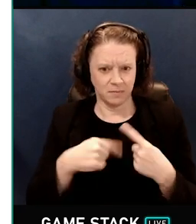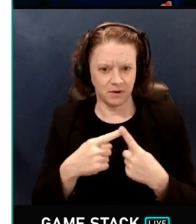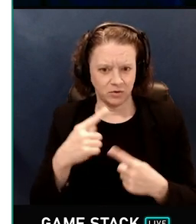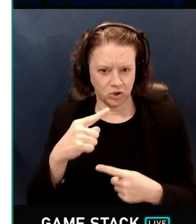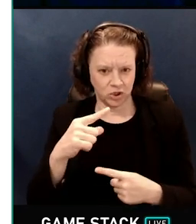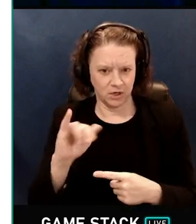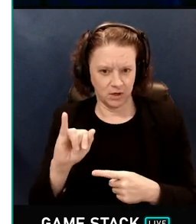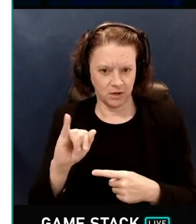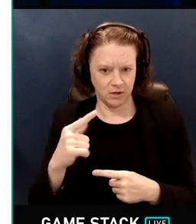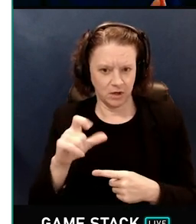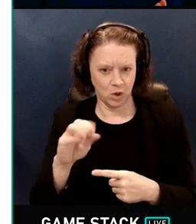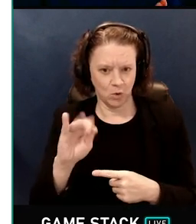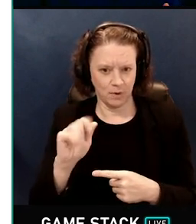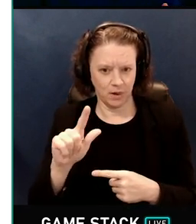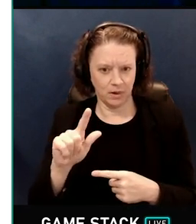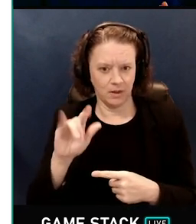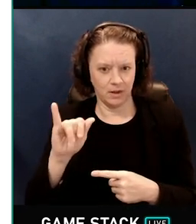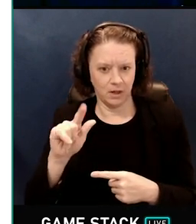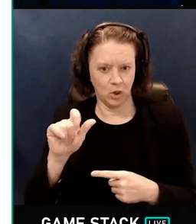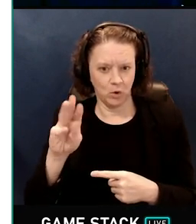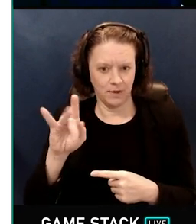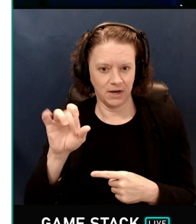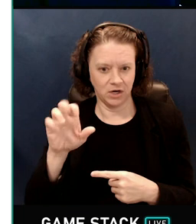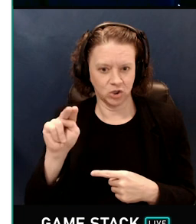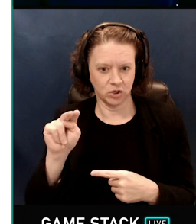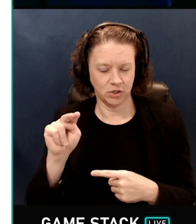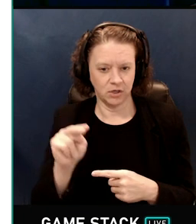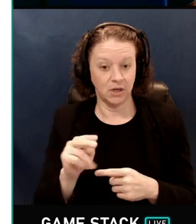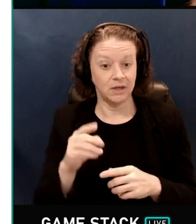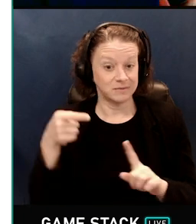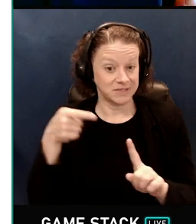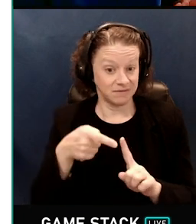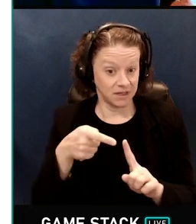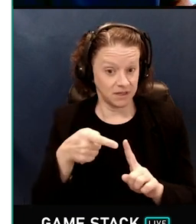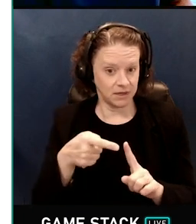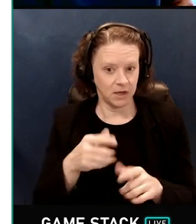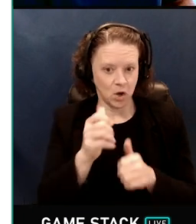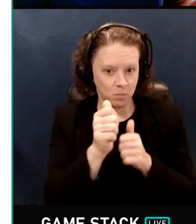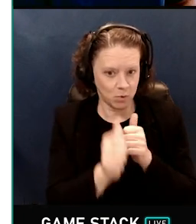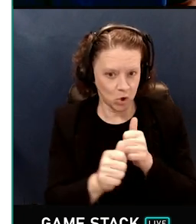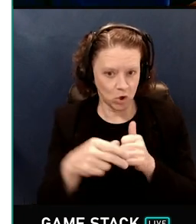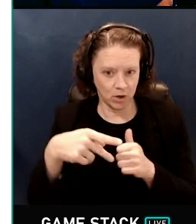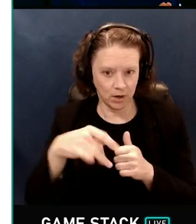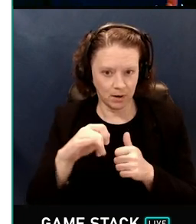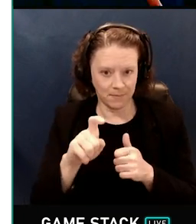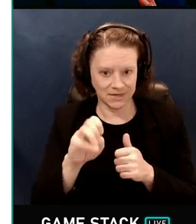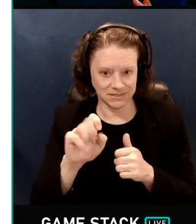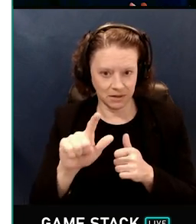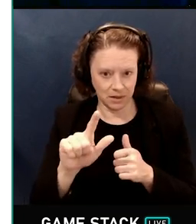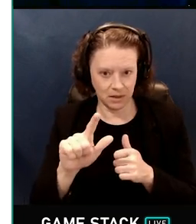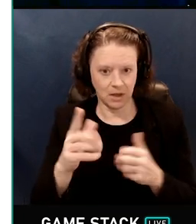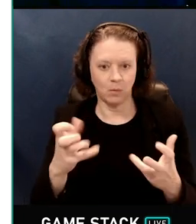illumination, and specifically per pixel global illumination. So first I want to talk a little bit about